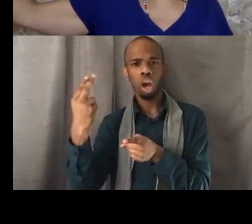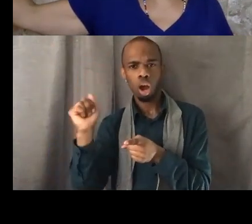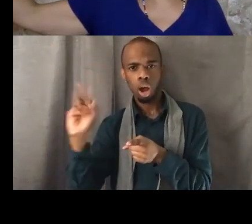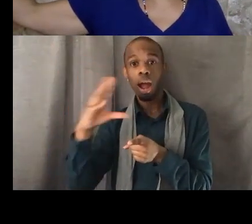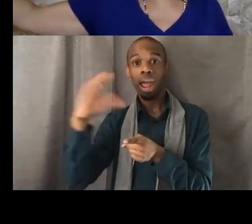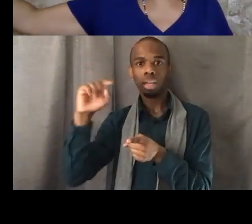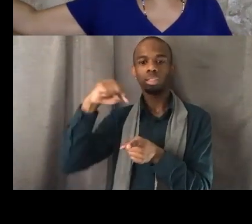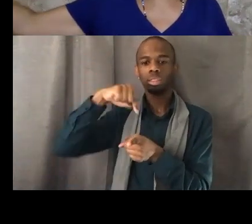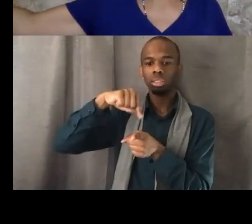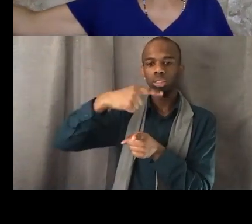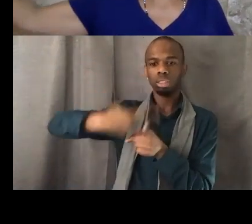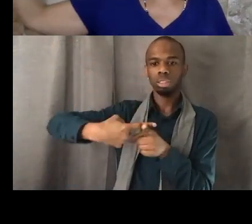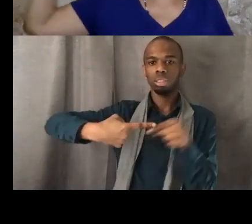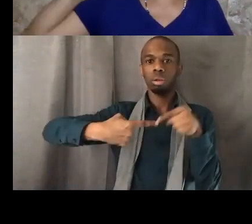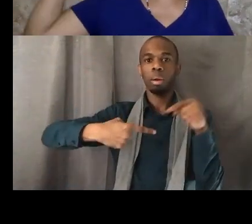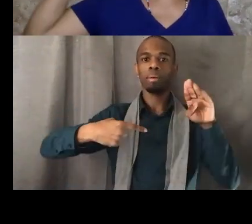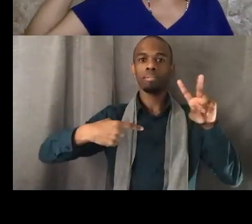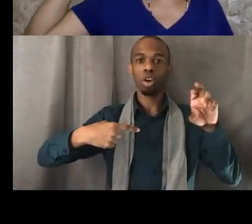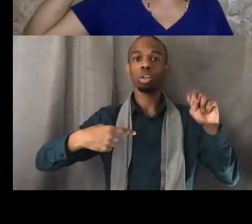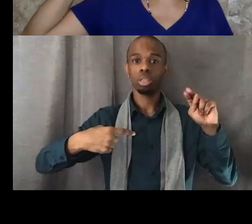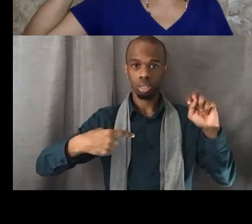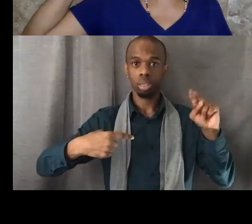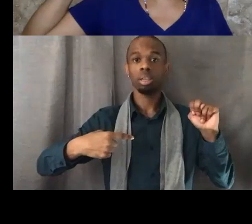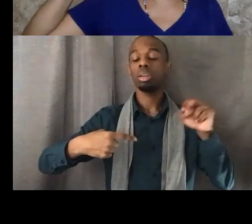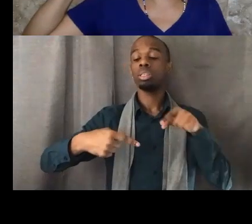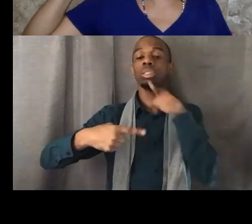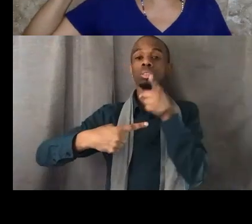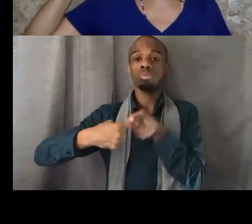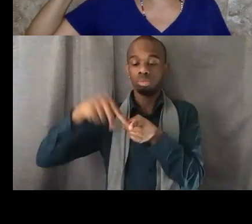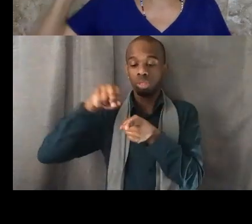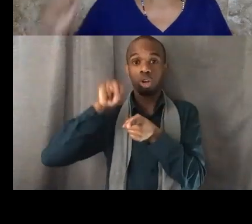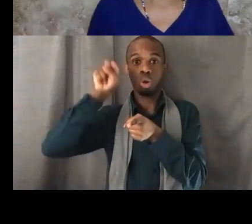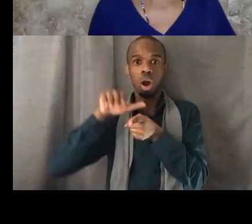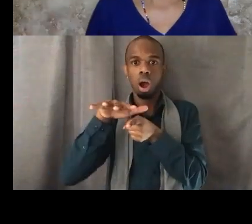blacker and poorer, north of Crenshaw gets whiter and more affluent.